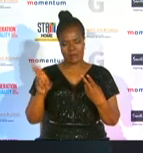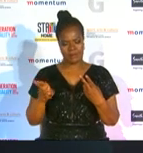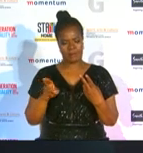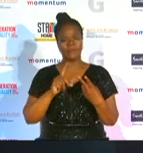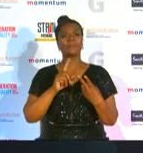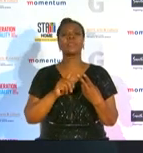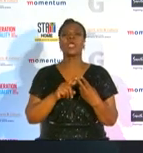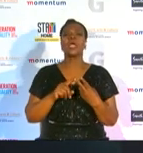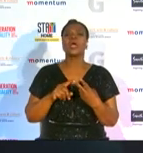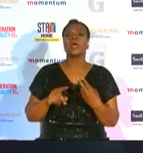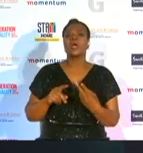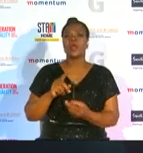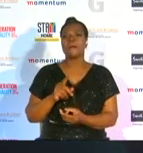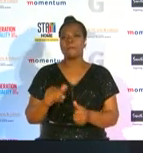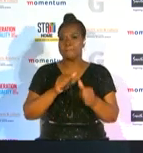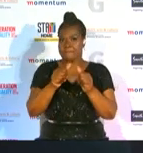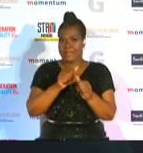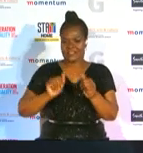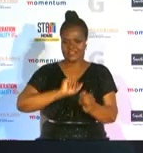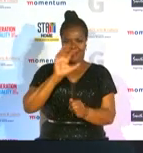african golf and has led from the front during